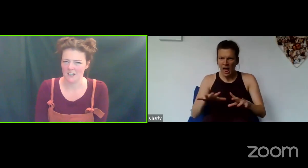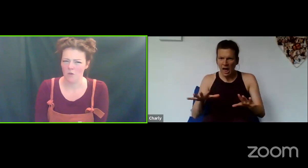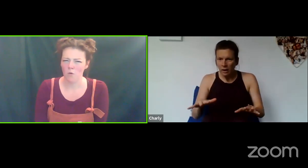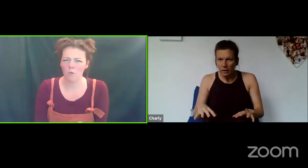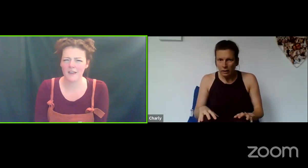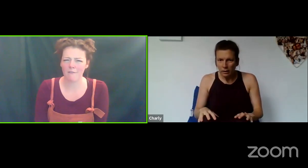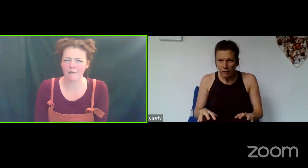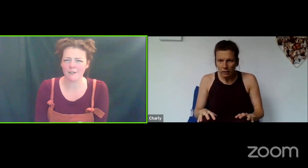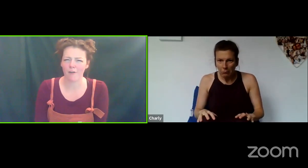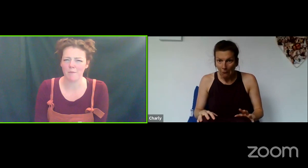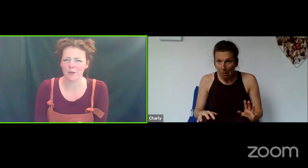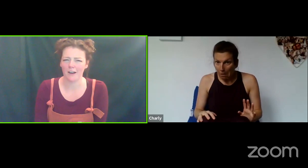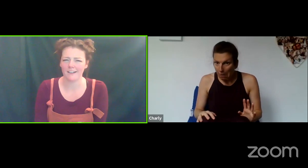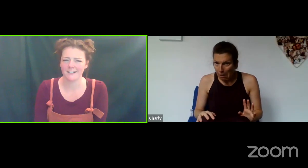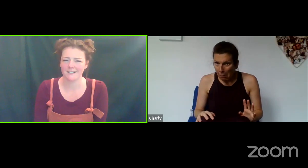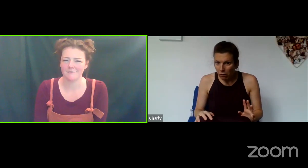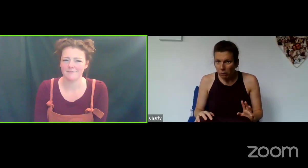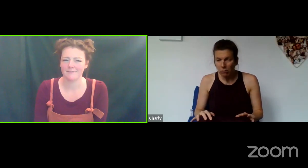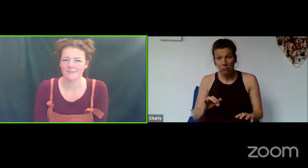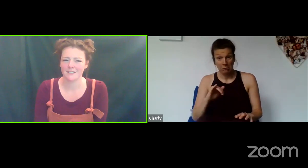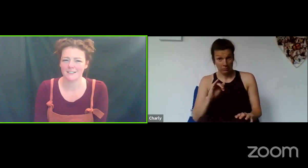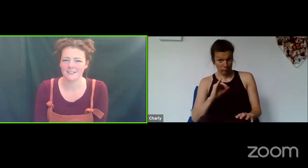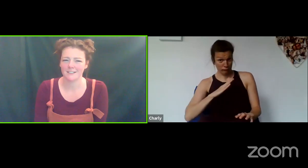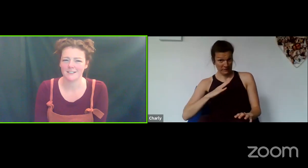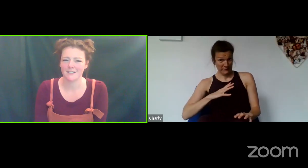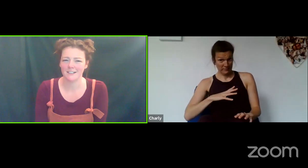What would that freeze-frame look like?